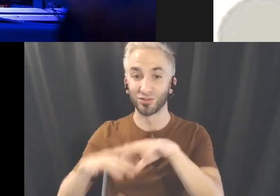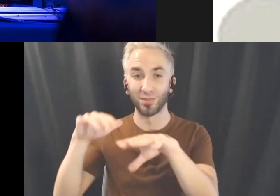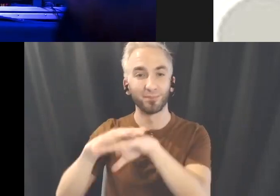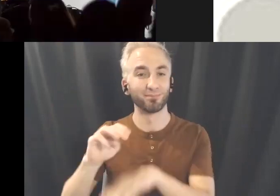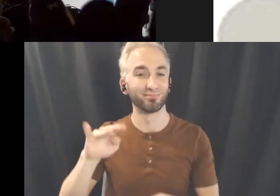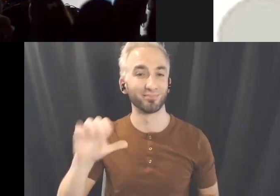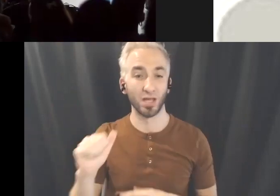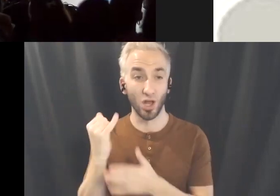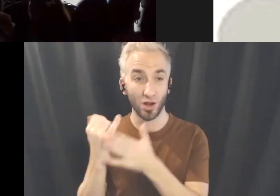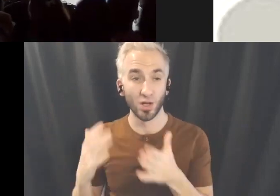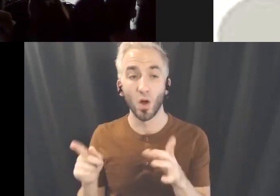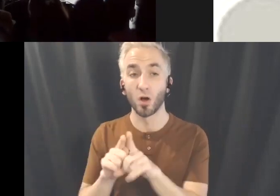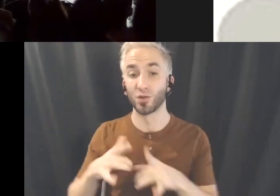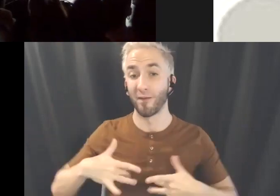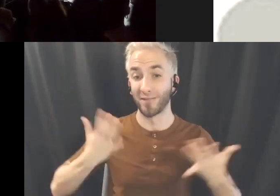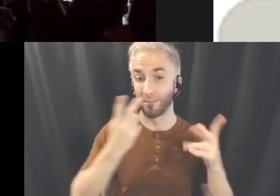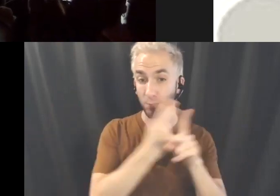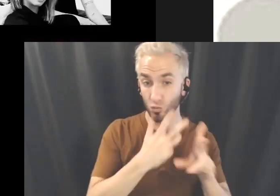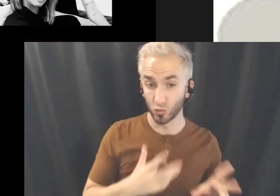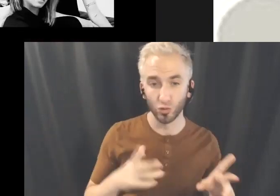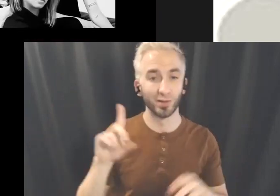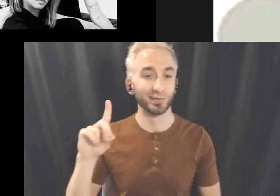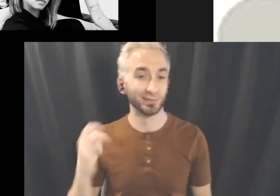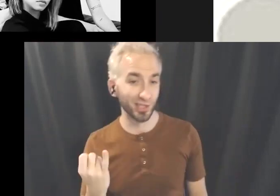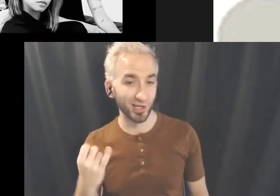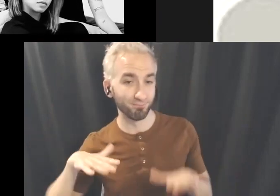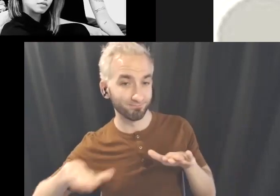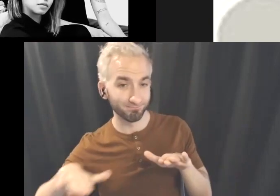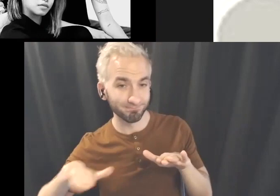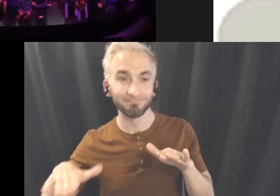I'm also an event producer, a DJ, and a cultural